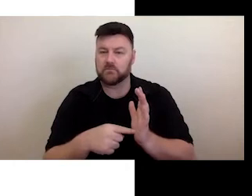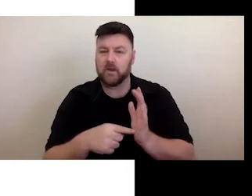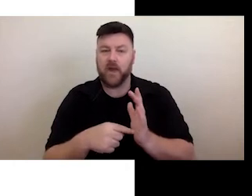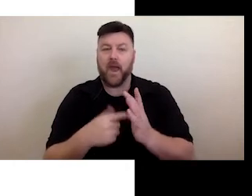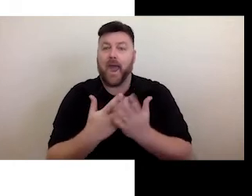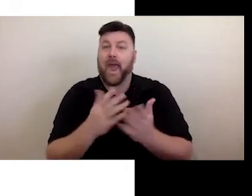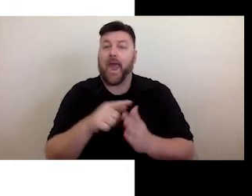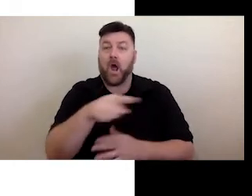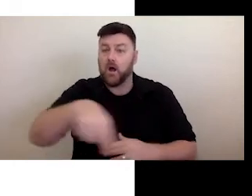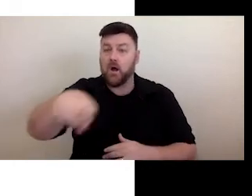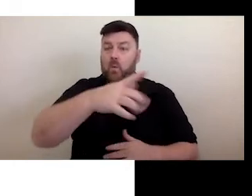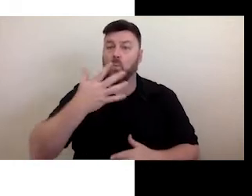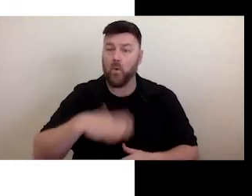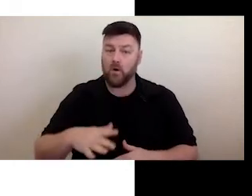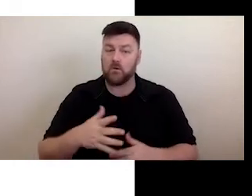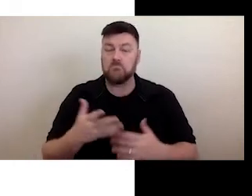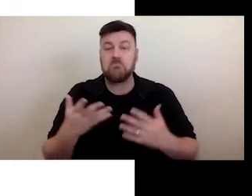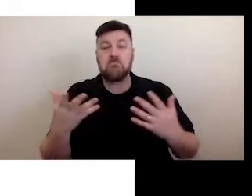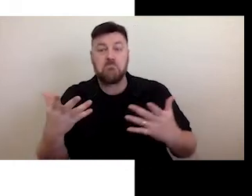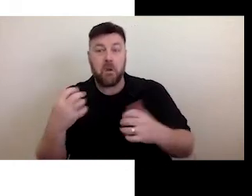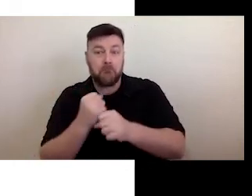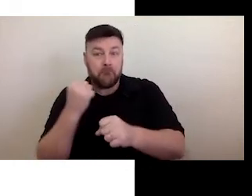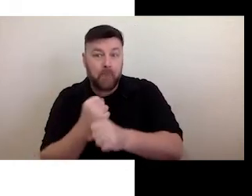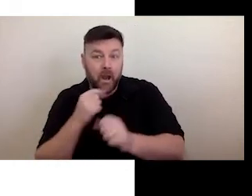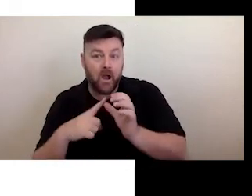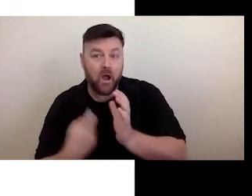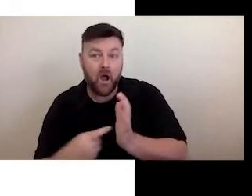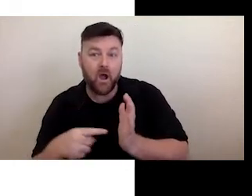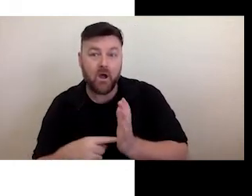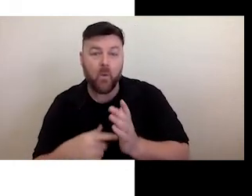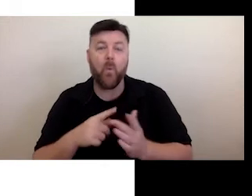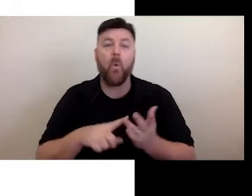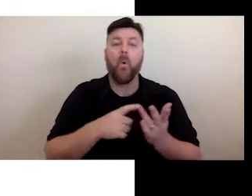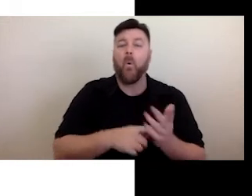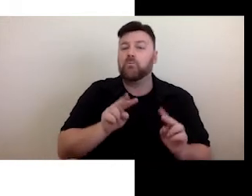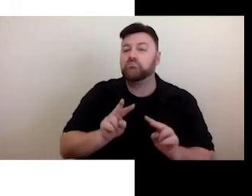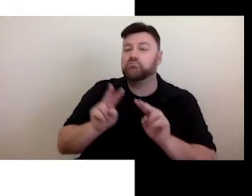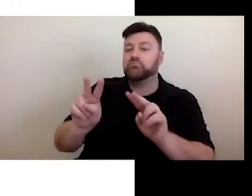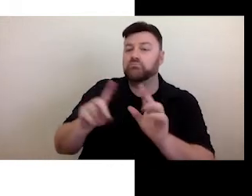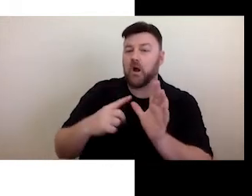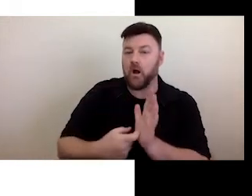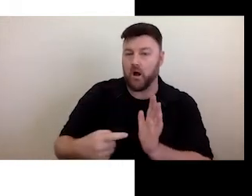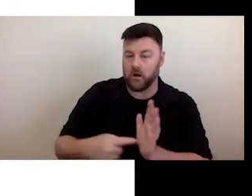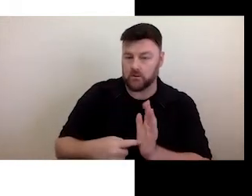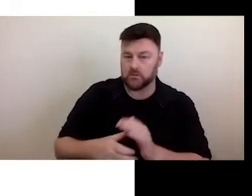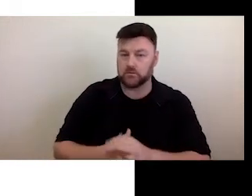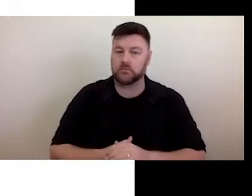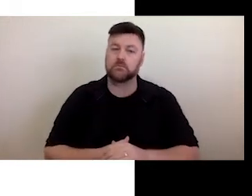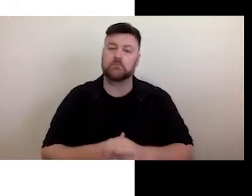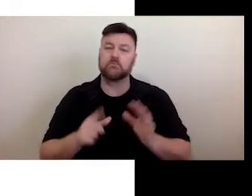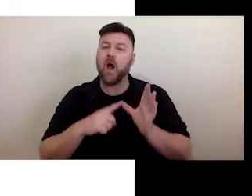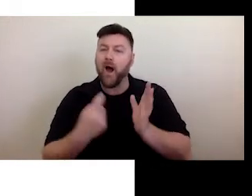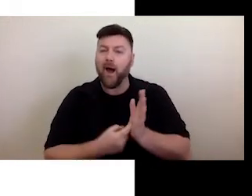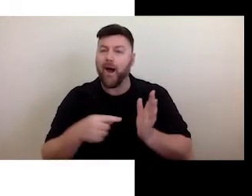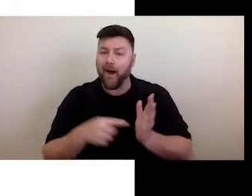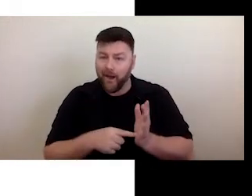Access2Arts is recognised locally, nationally, and